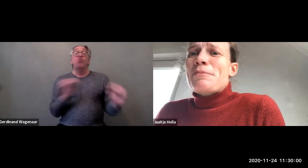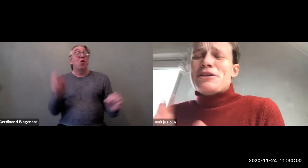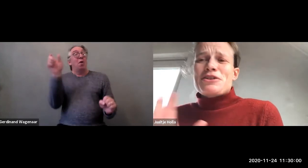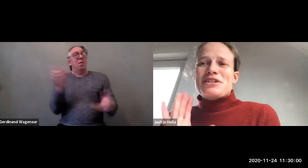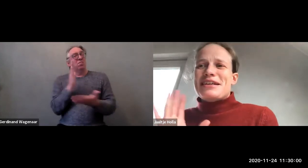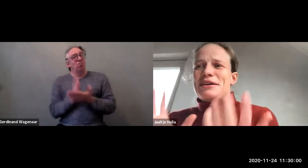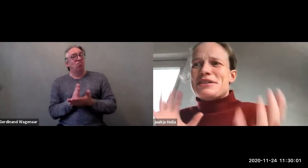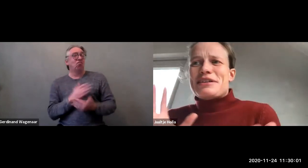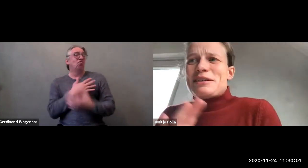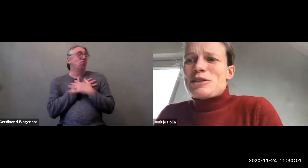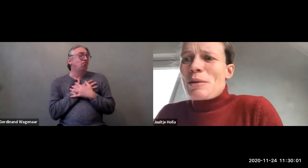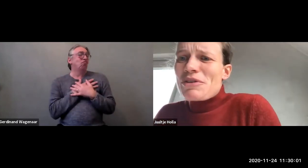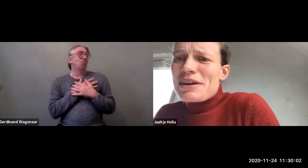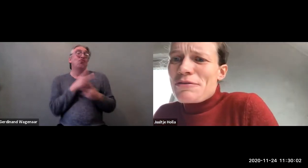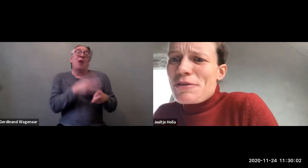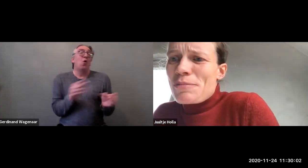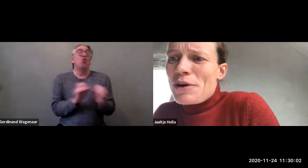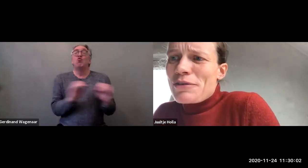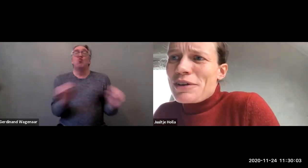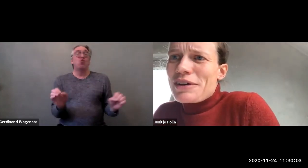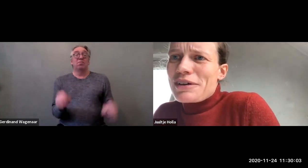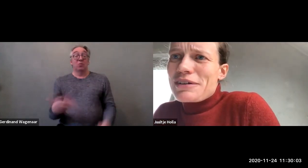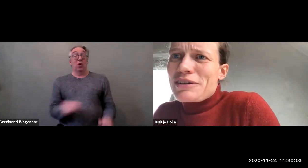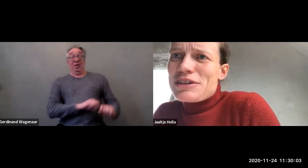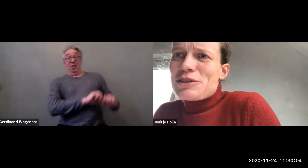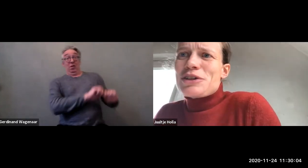Now you're seeing a summary of part of the research,